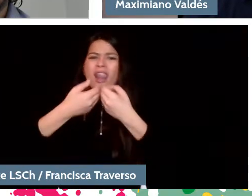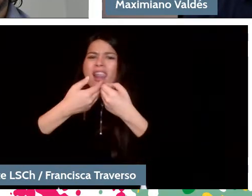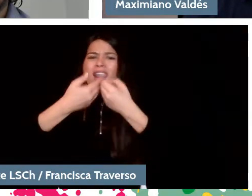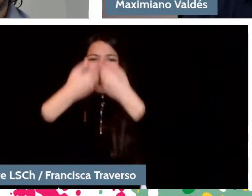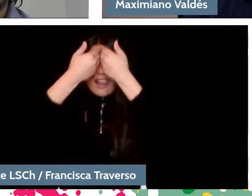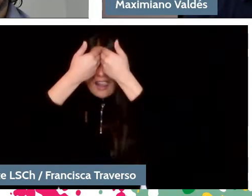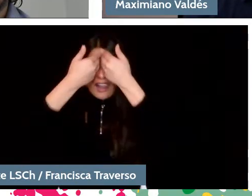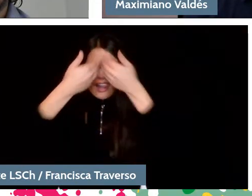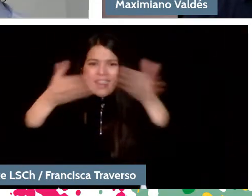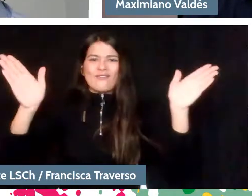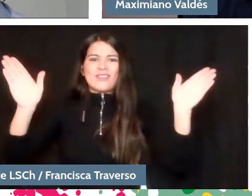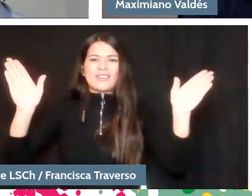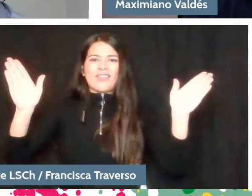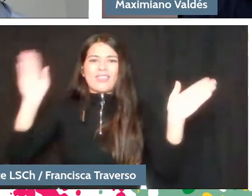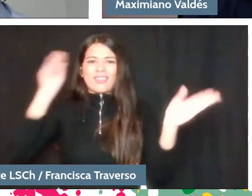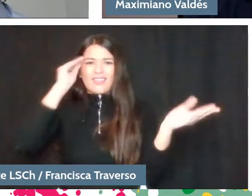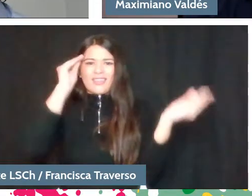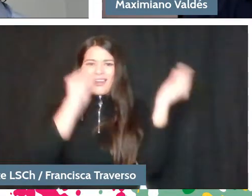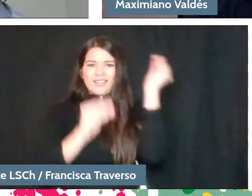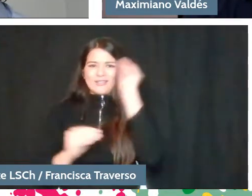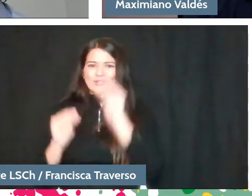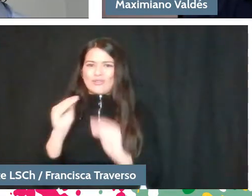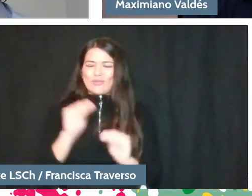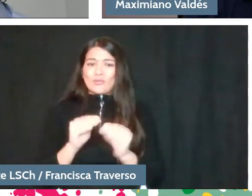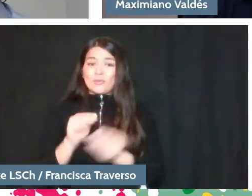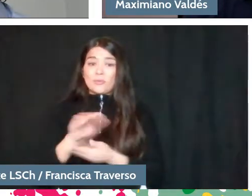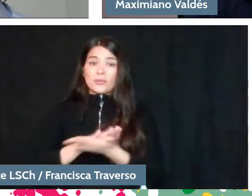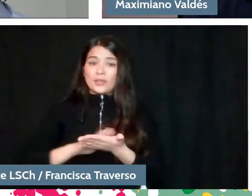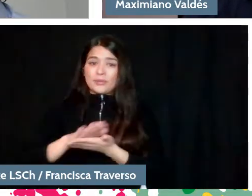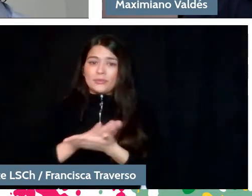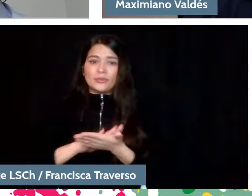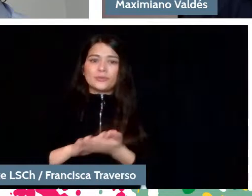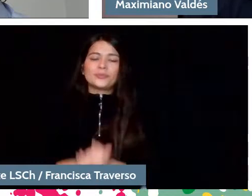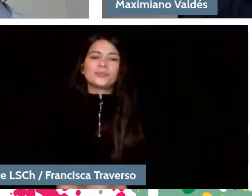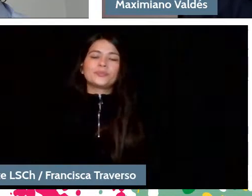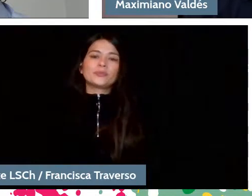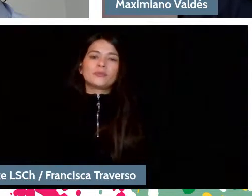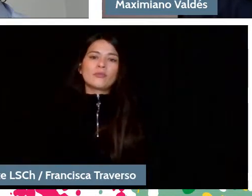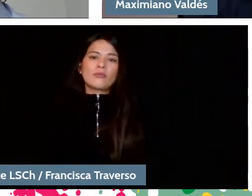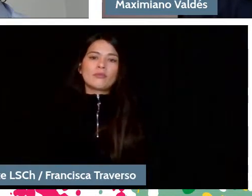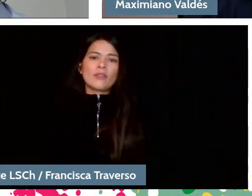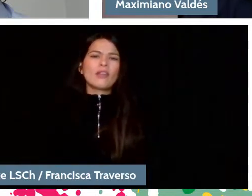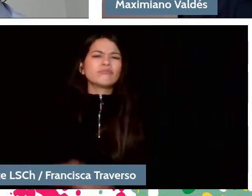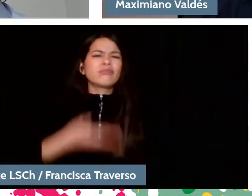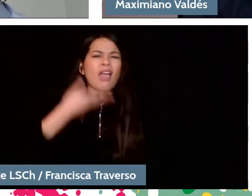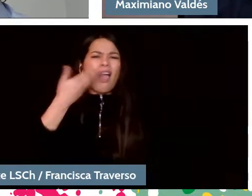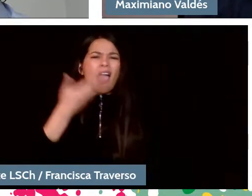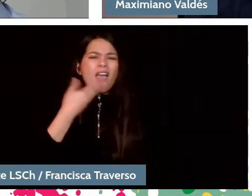I mean, when there is a lot of talk about... There is a lot of talk about when the tonal system was exhausted